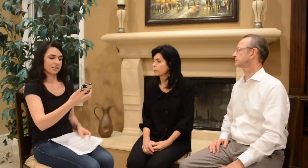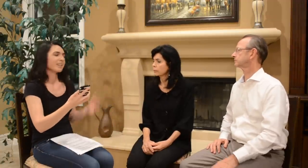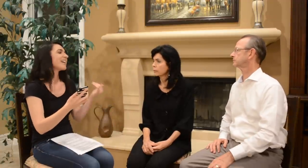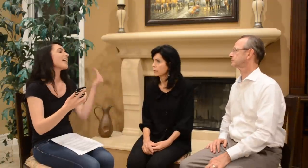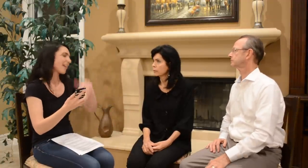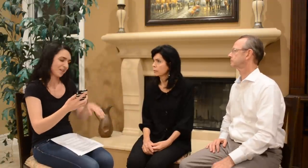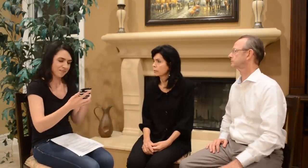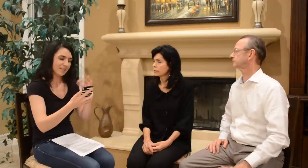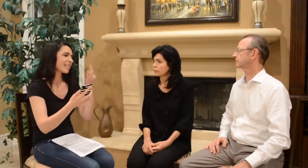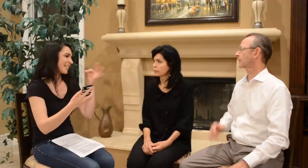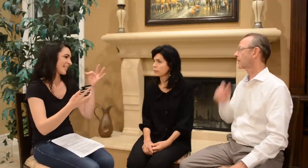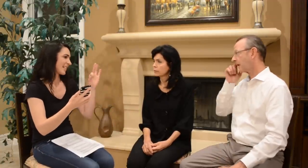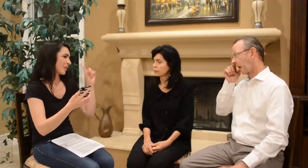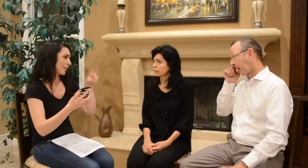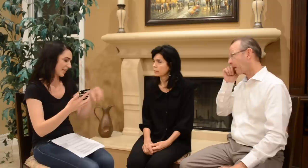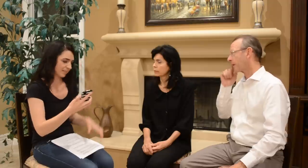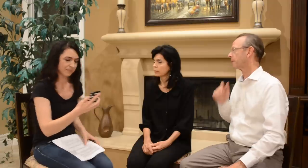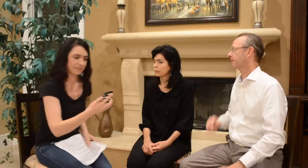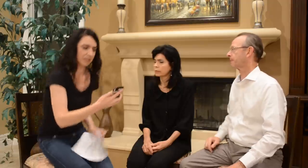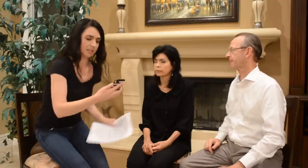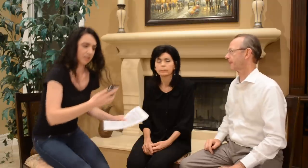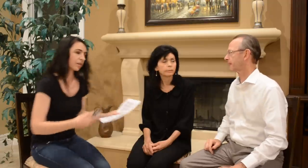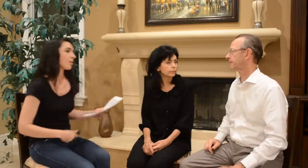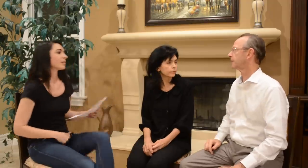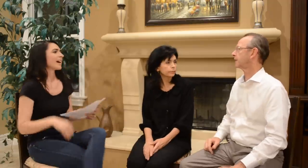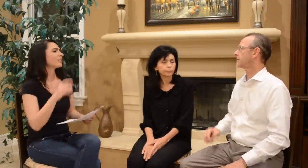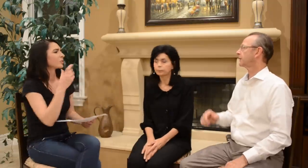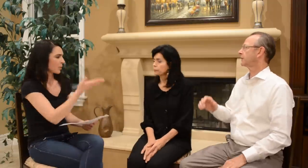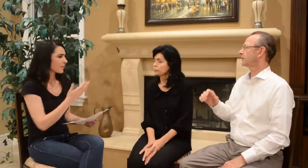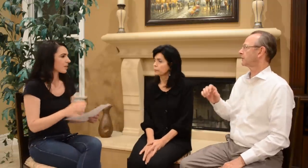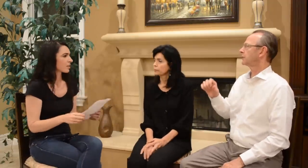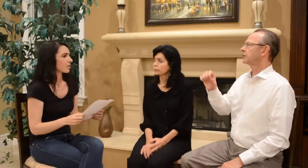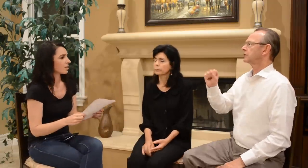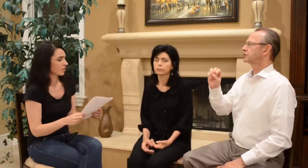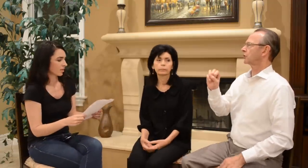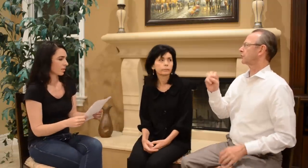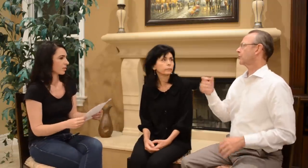Now [it’s recording] again… [we have] 19 minutes. So...